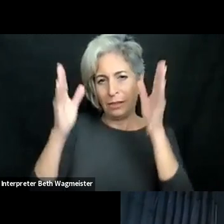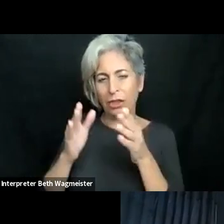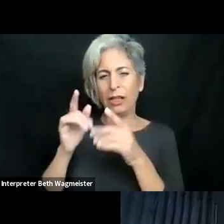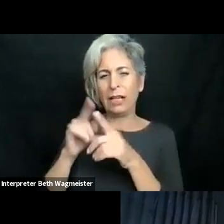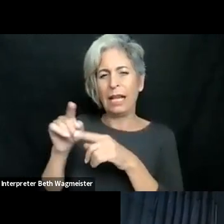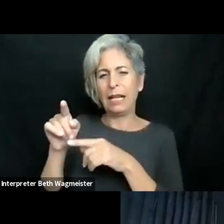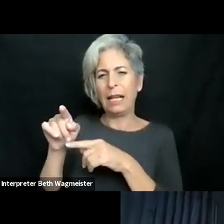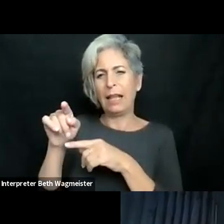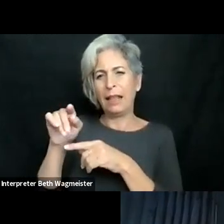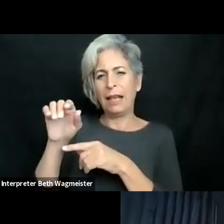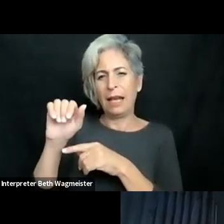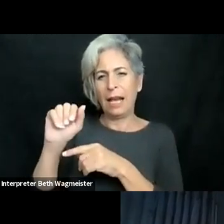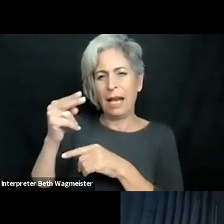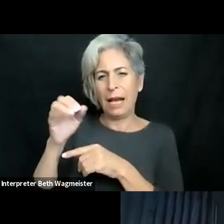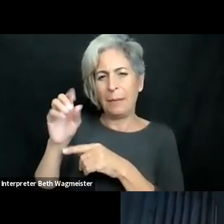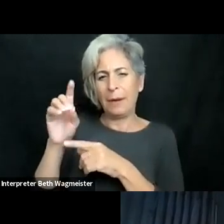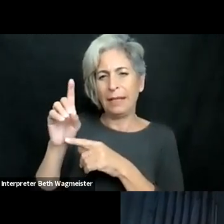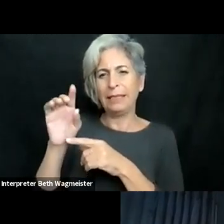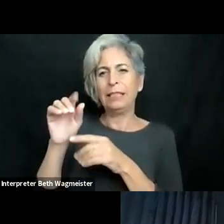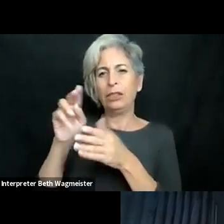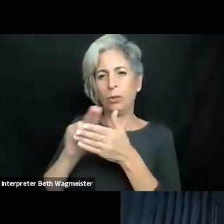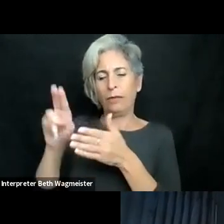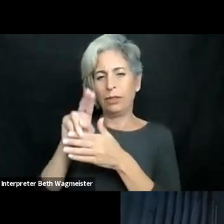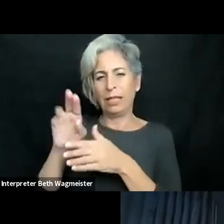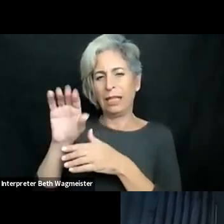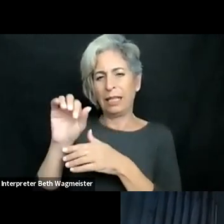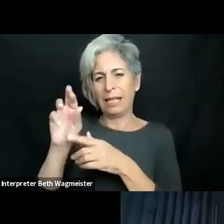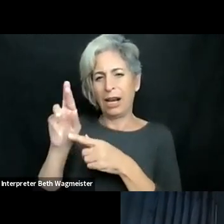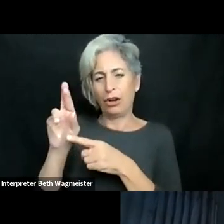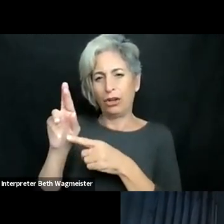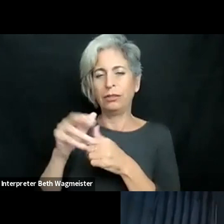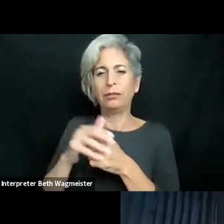As we have -- we saw assistant professor of the college